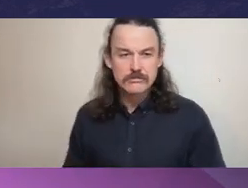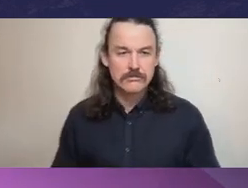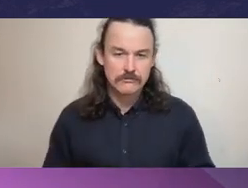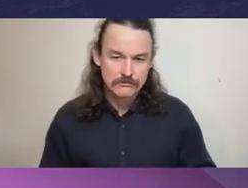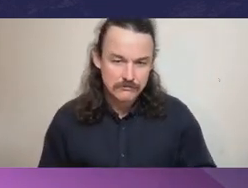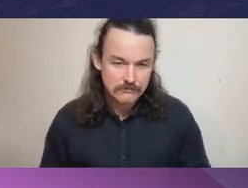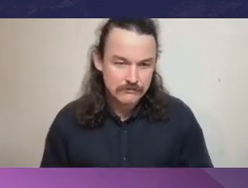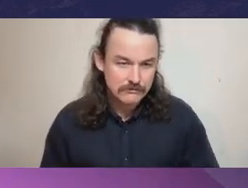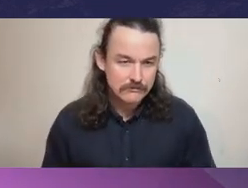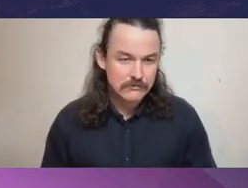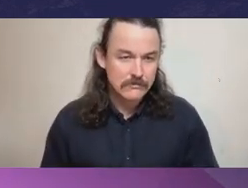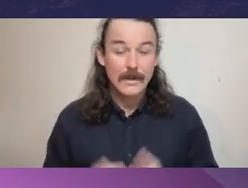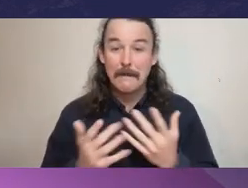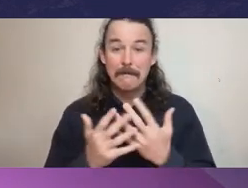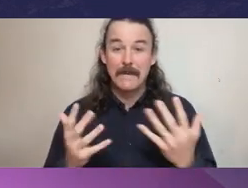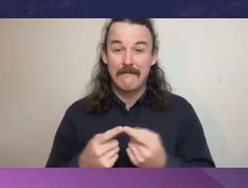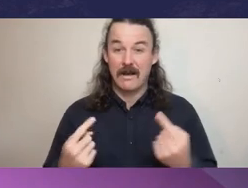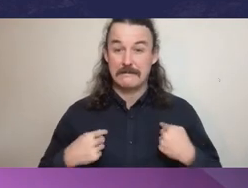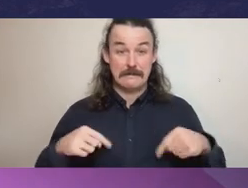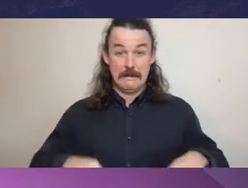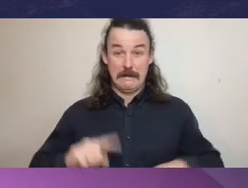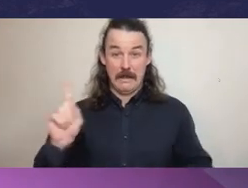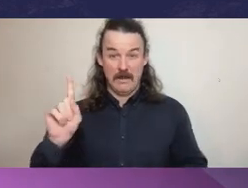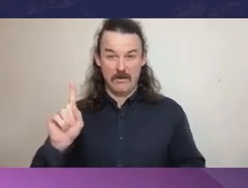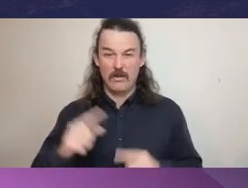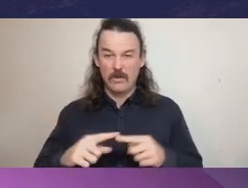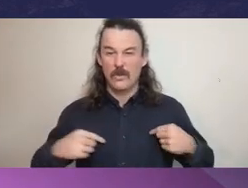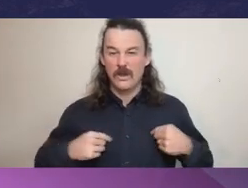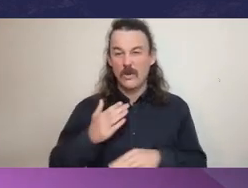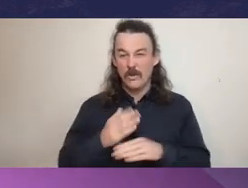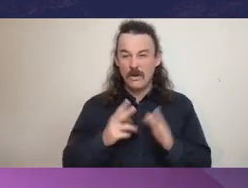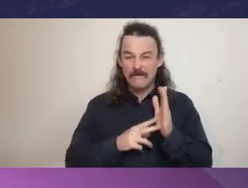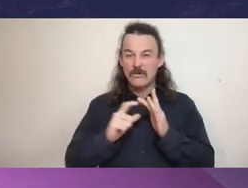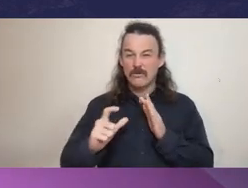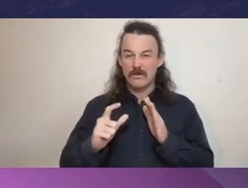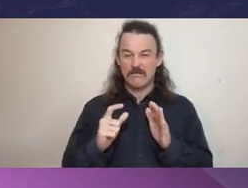Many of us here today work in the Victorian public sector or local government sector